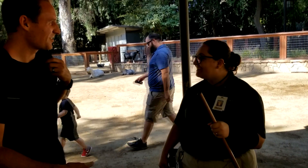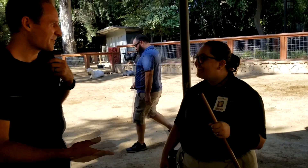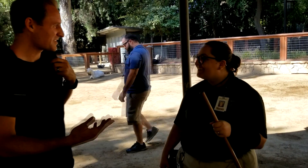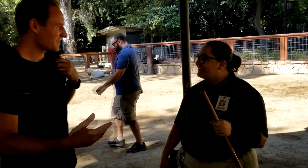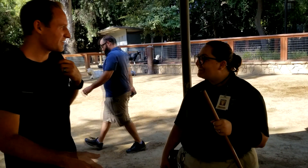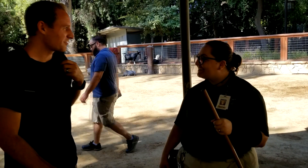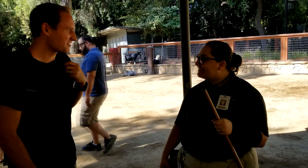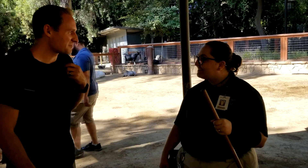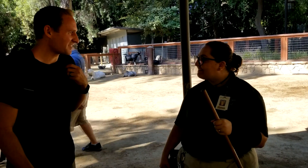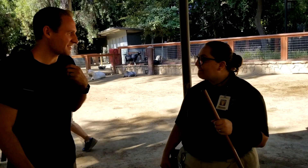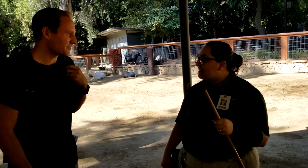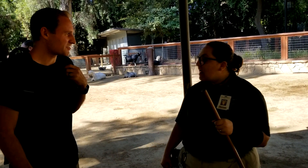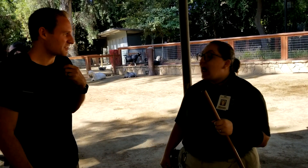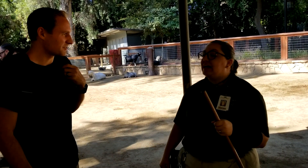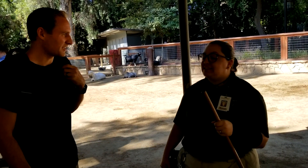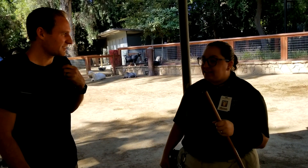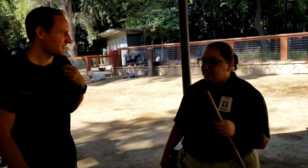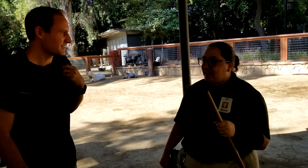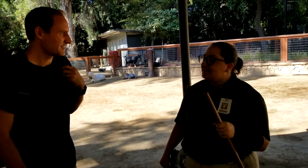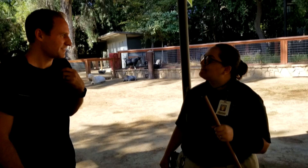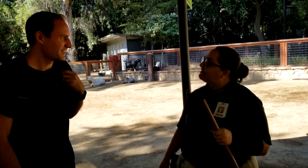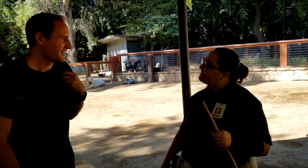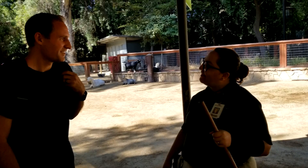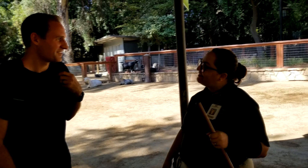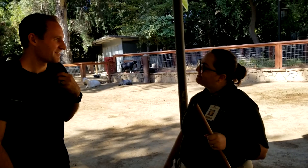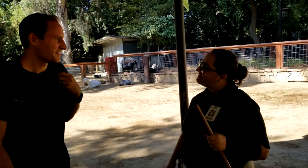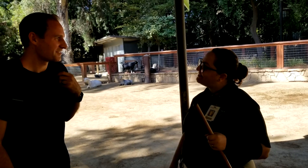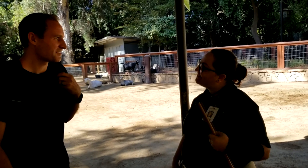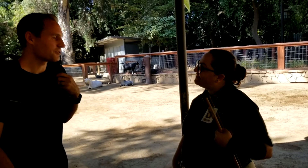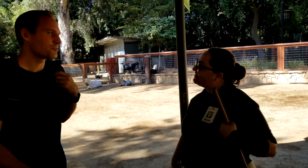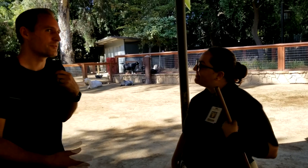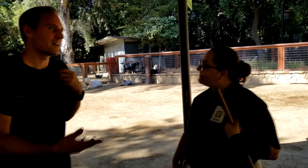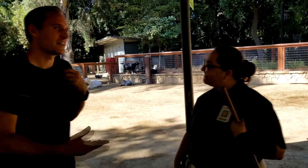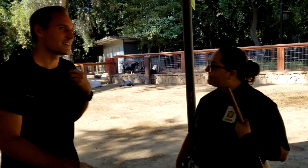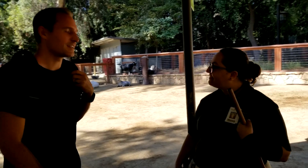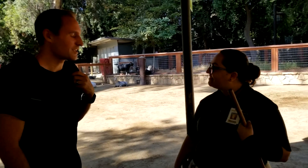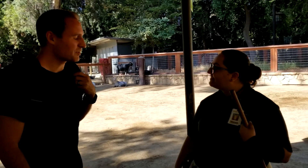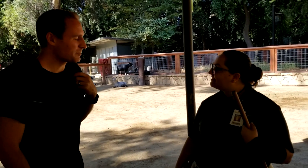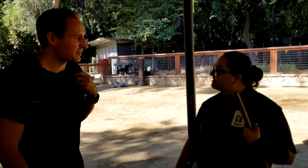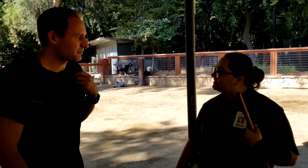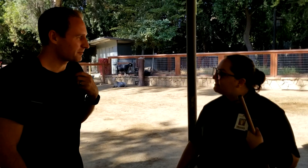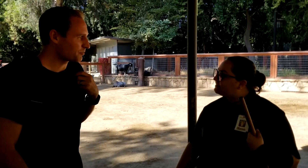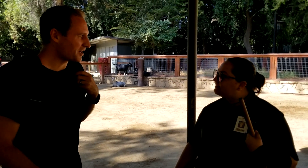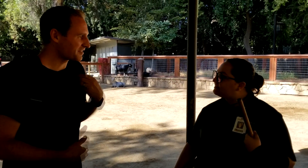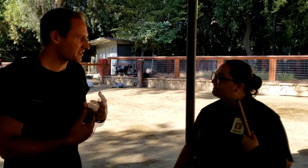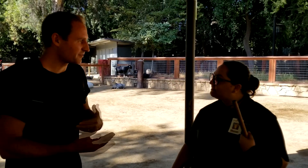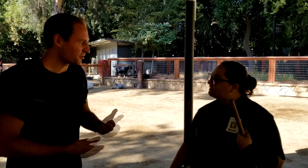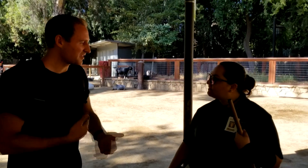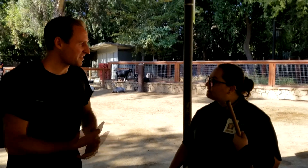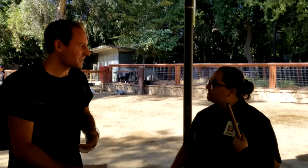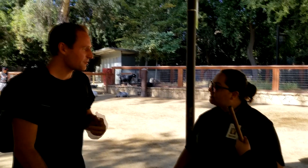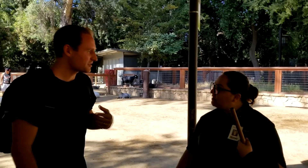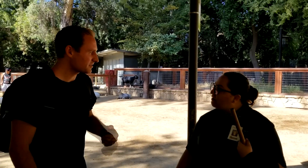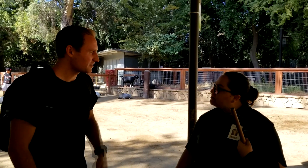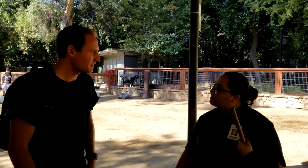And you mentioned you have learned some sign language too, uh? Yes, yeah. So, can you tell me about the process of learning sign language?